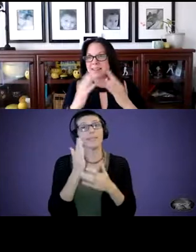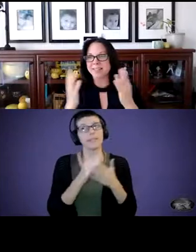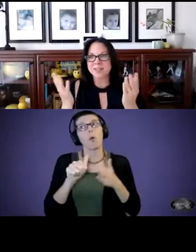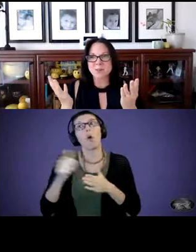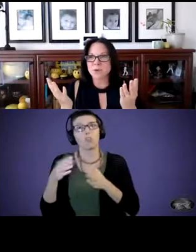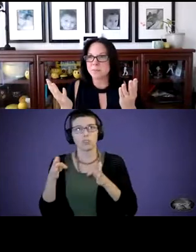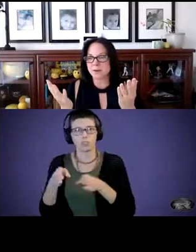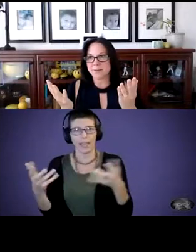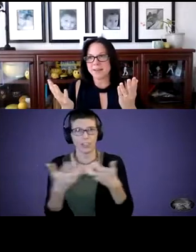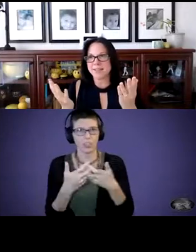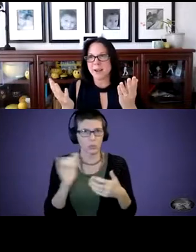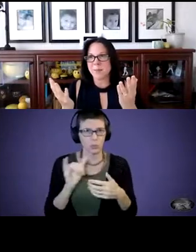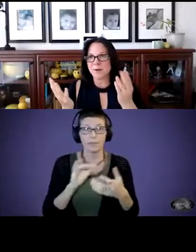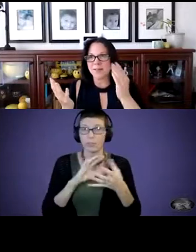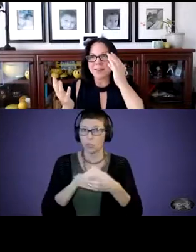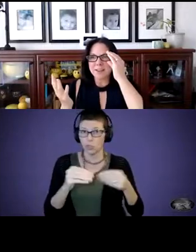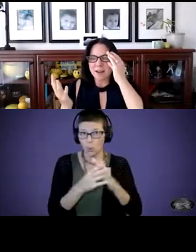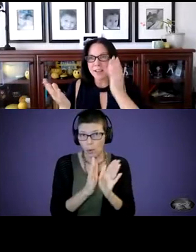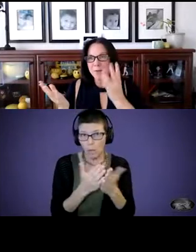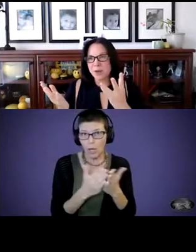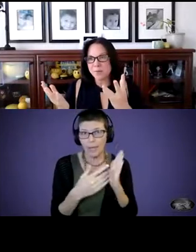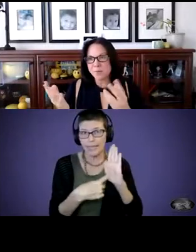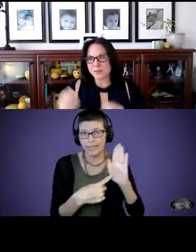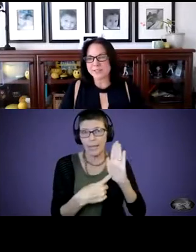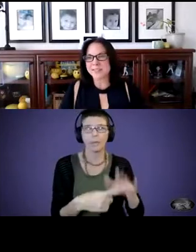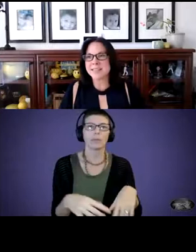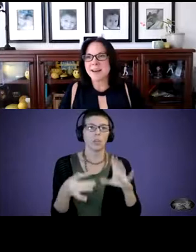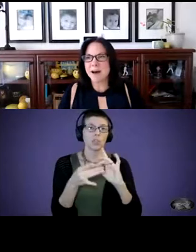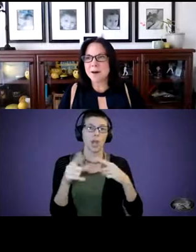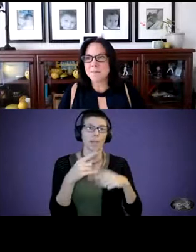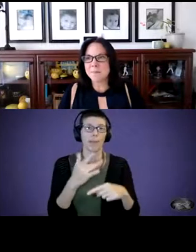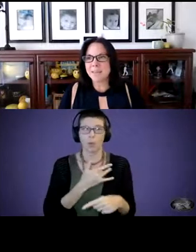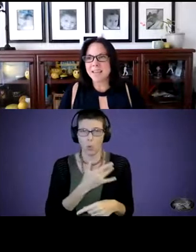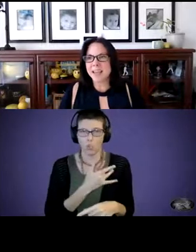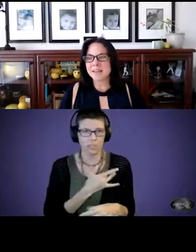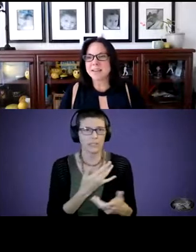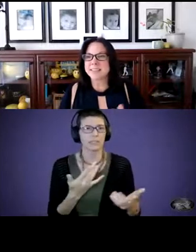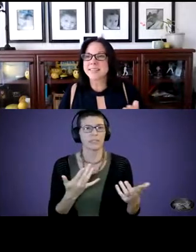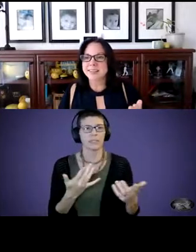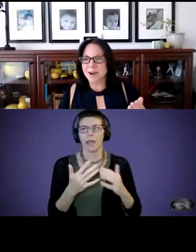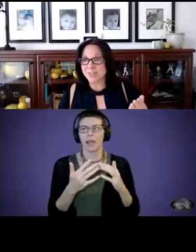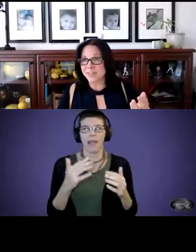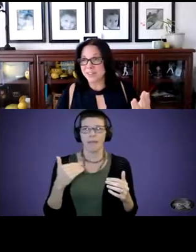The storybook example, talking about emotions having an extended conversation